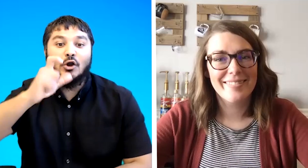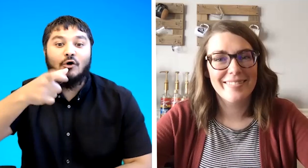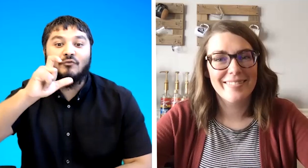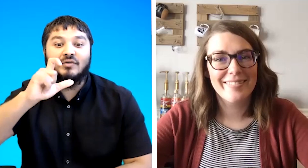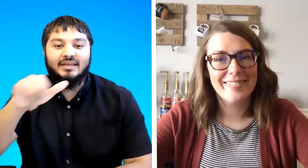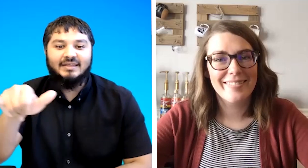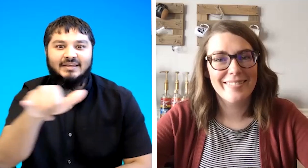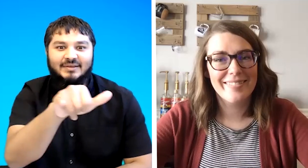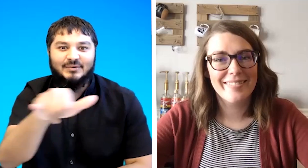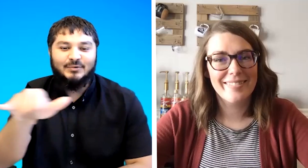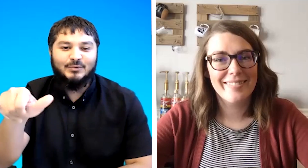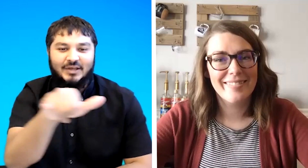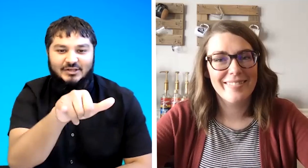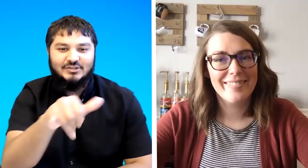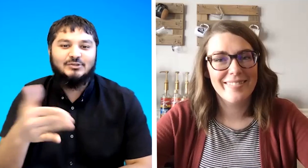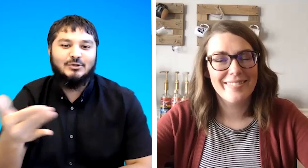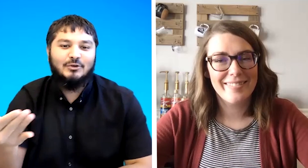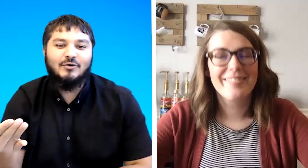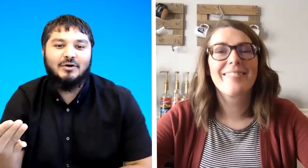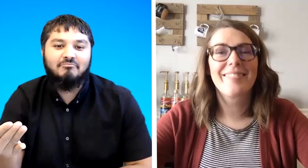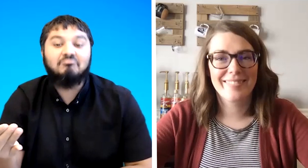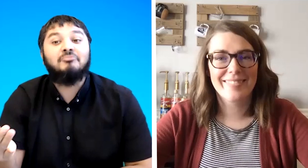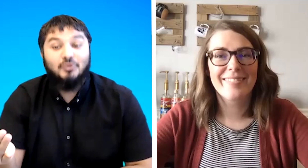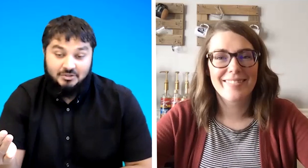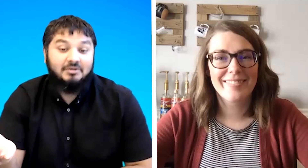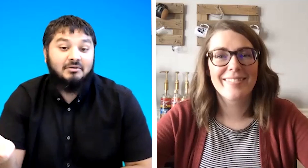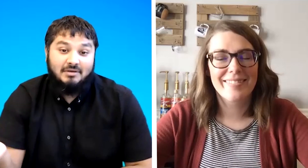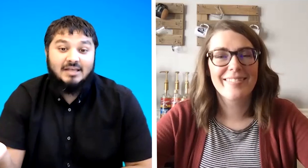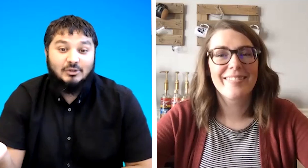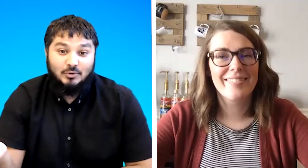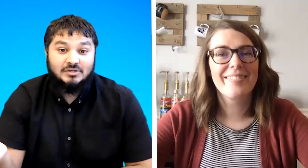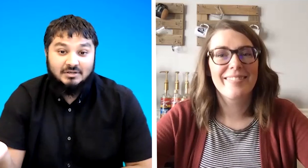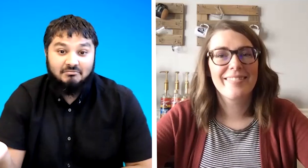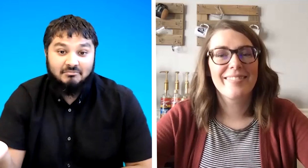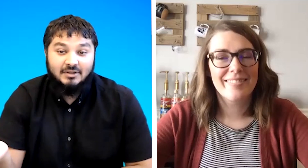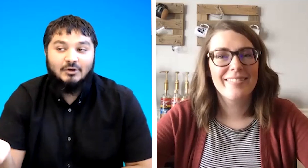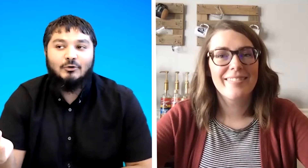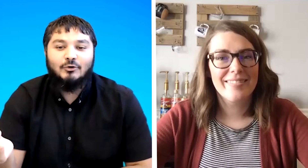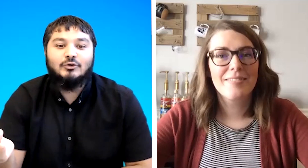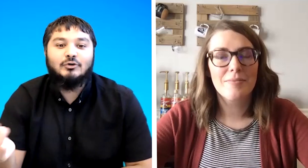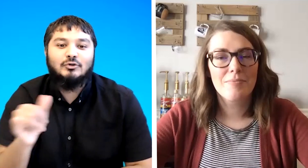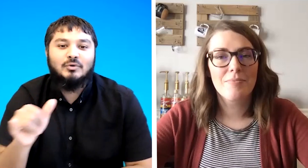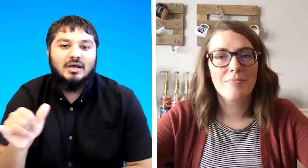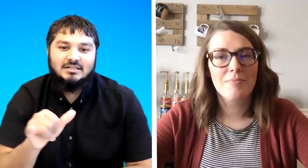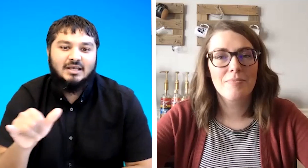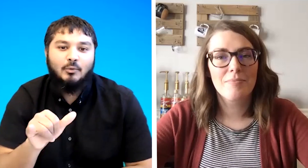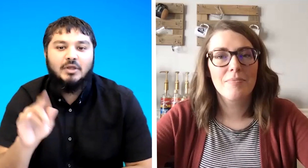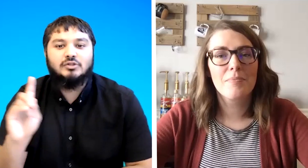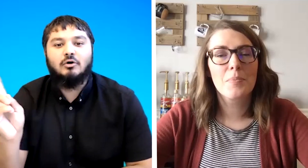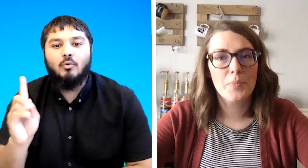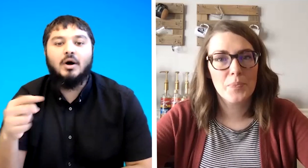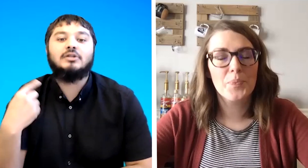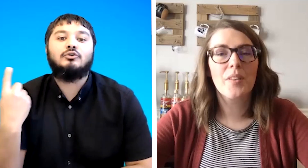coffee witch so you've got nodding as a question or you could do it as like a witch or what or